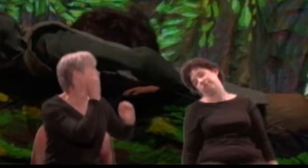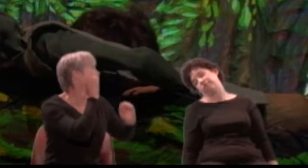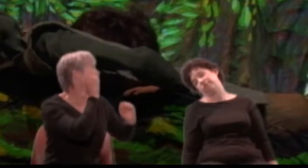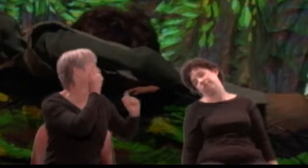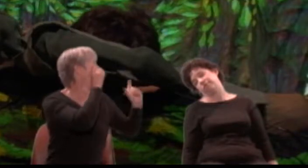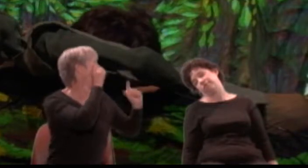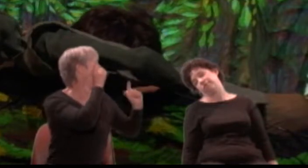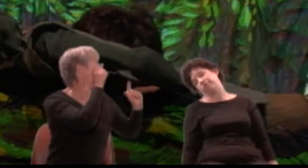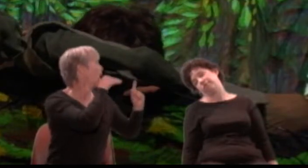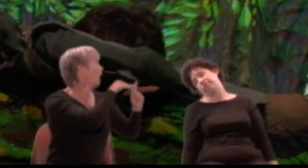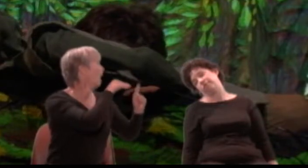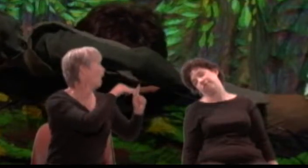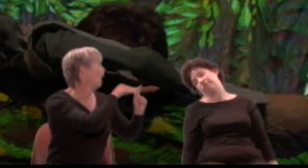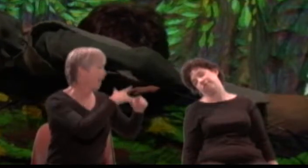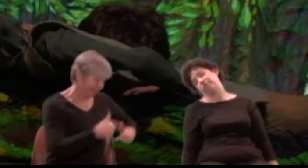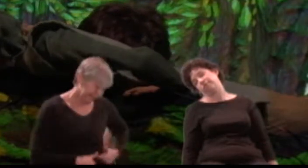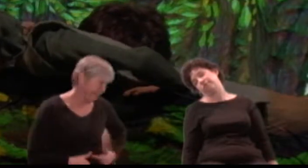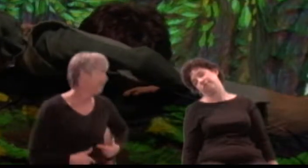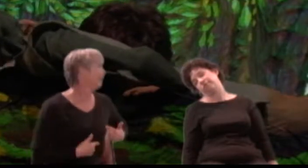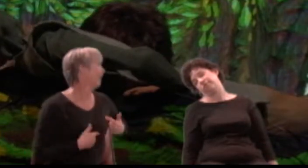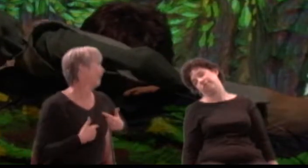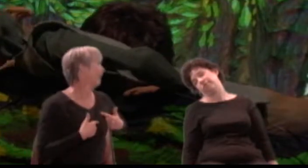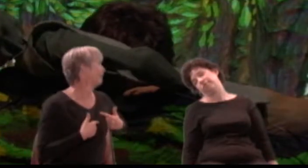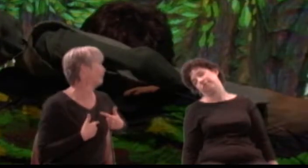Speak, speak.